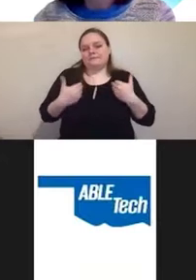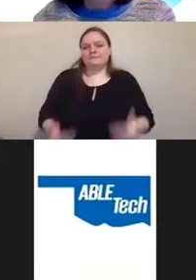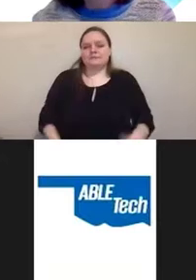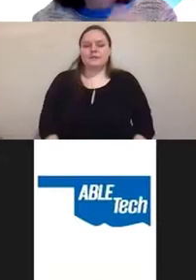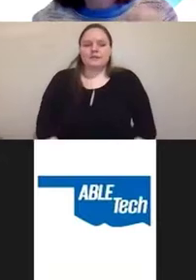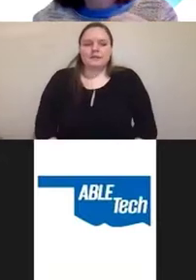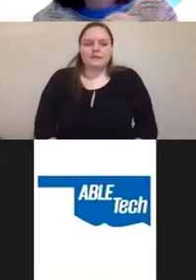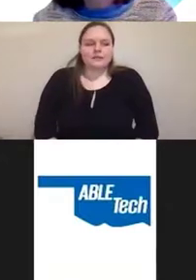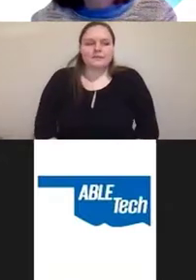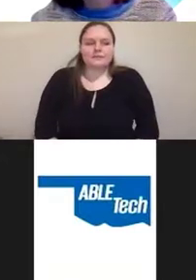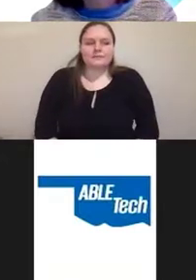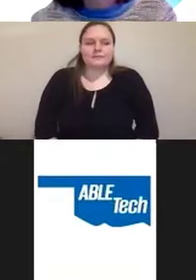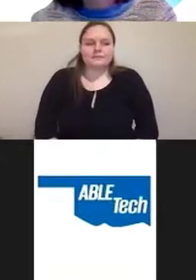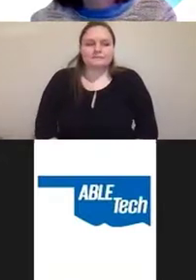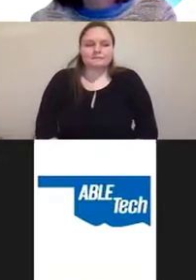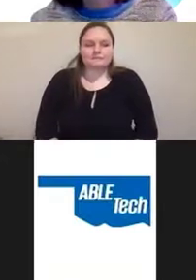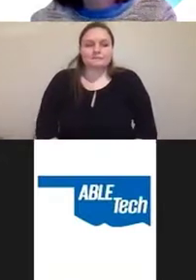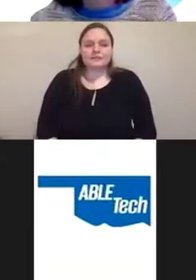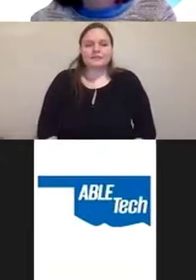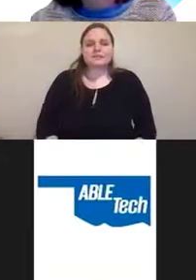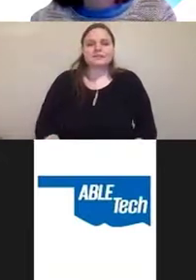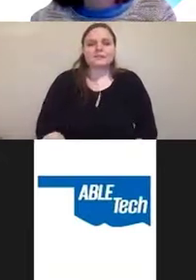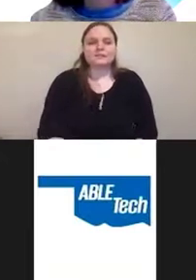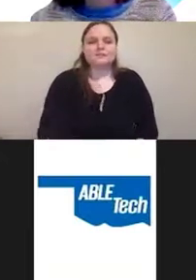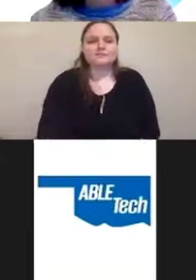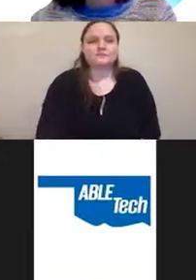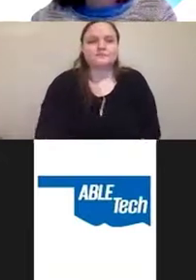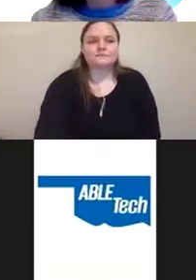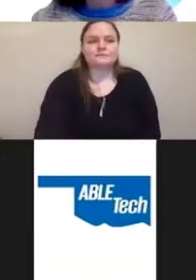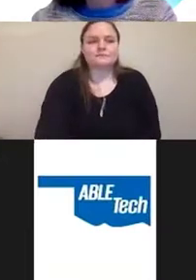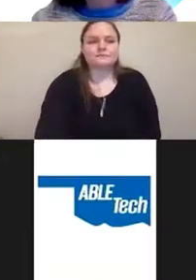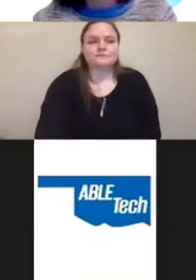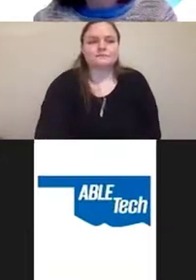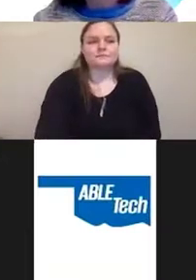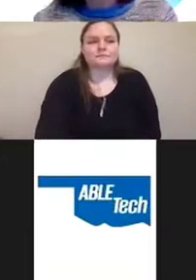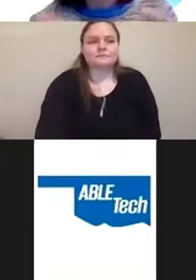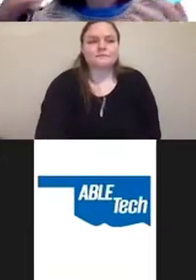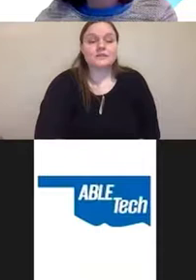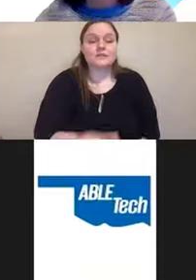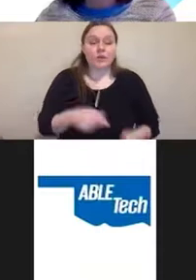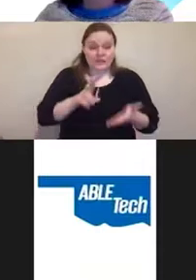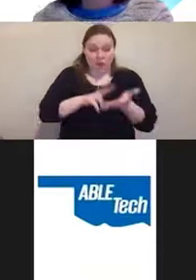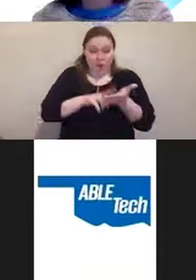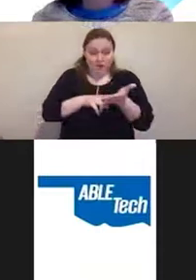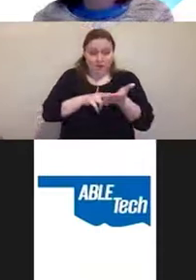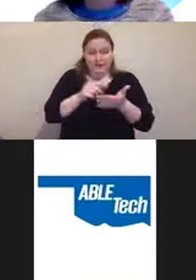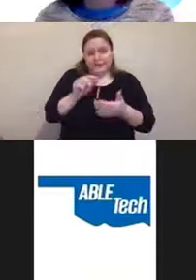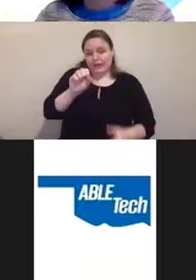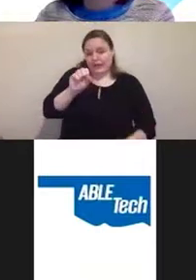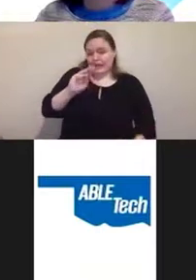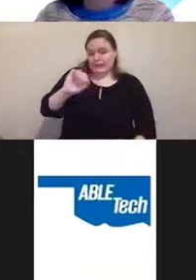So in the small print, in the contracts, the overlays highlight things that they can't make accessible.